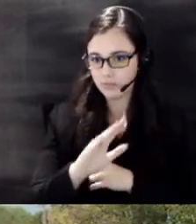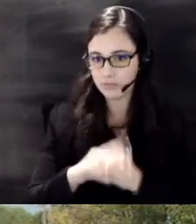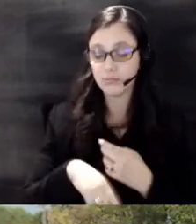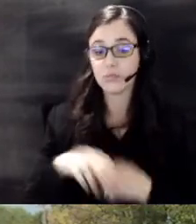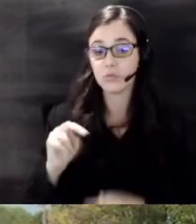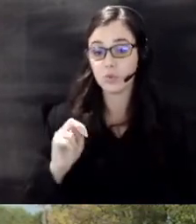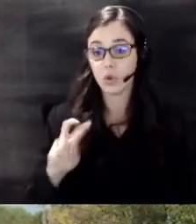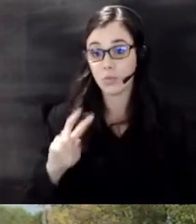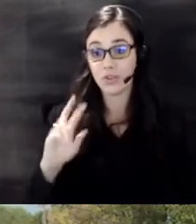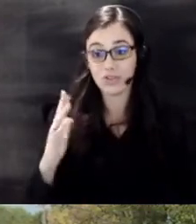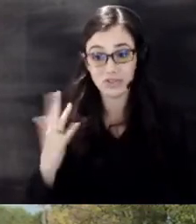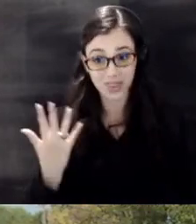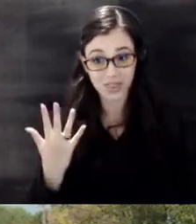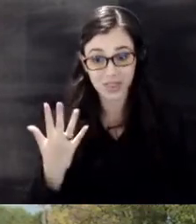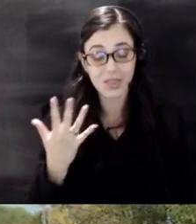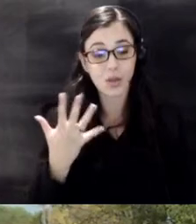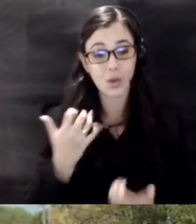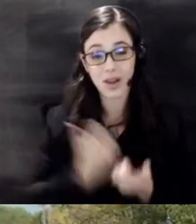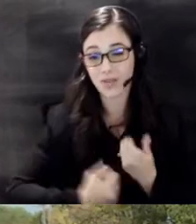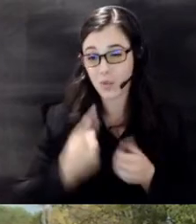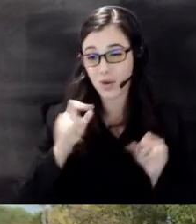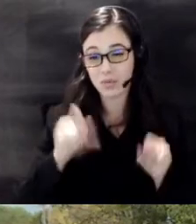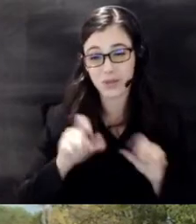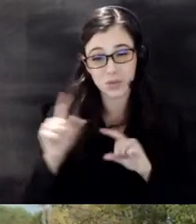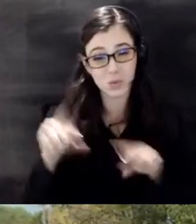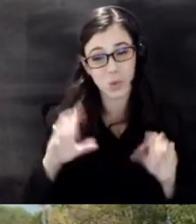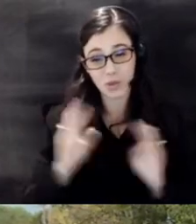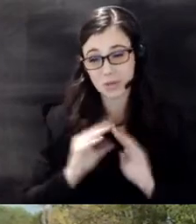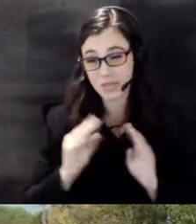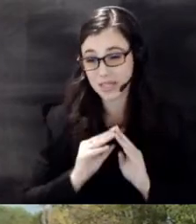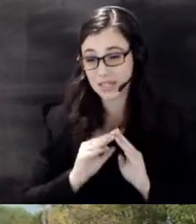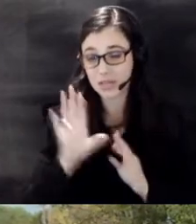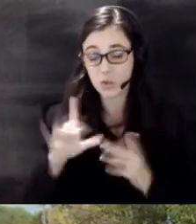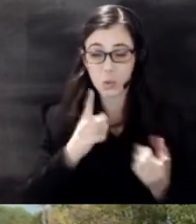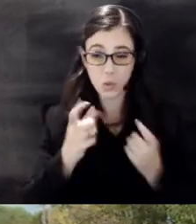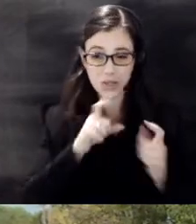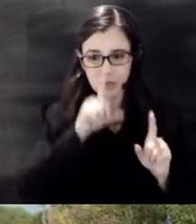everybody who can to be at that meeting to get their questions answered about this groundwater